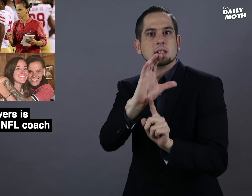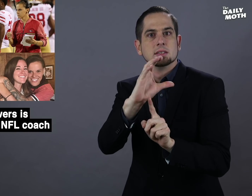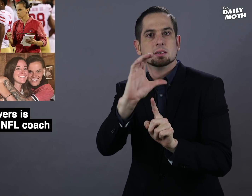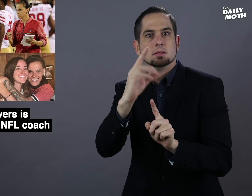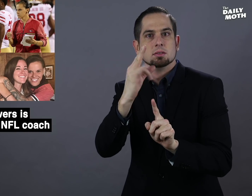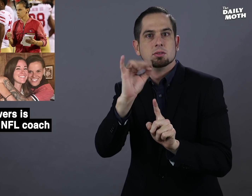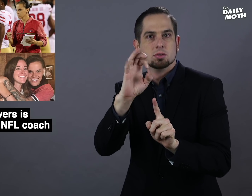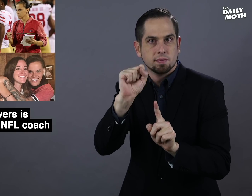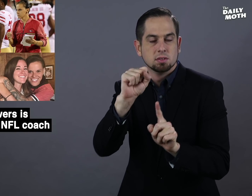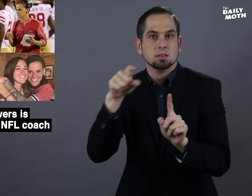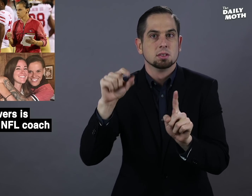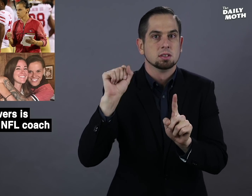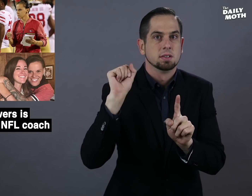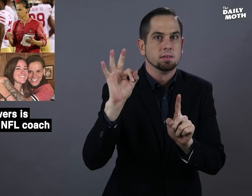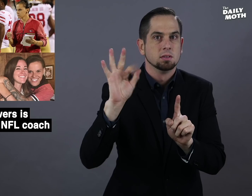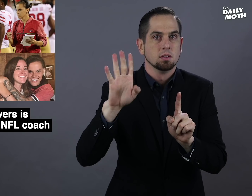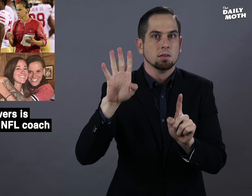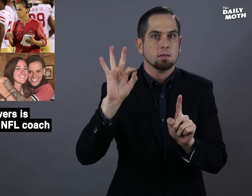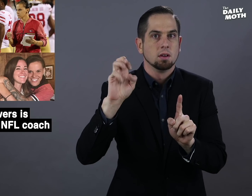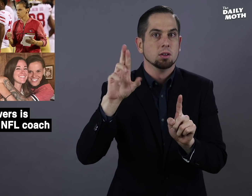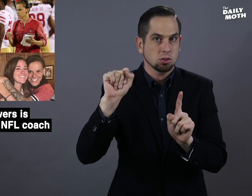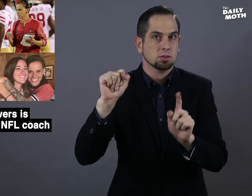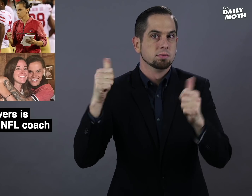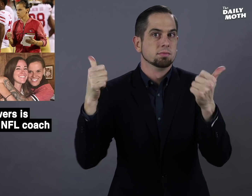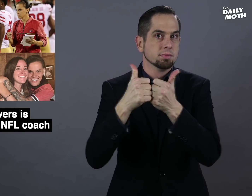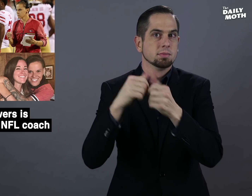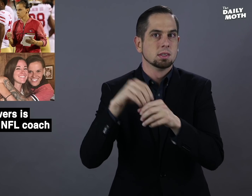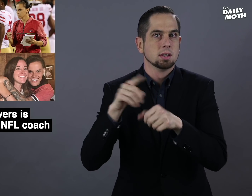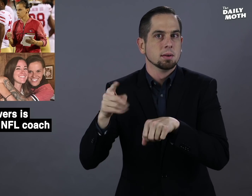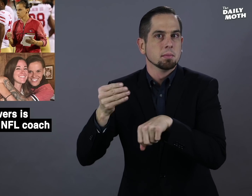the Kansas City Chiefs and the San Francisco 49ers to play